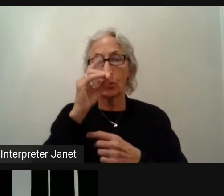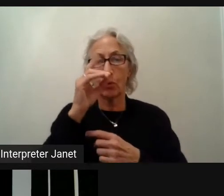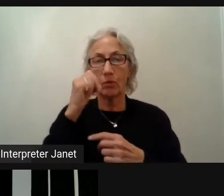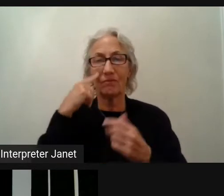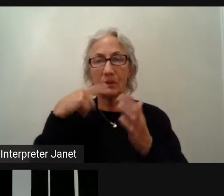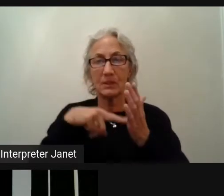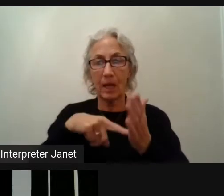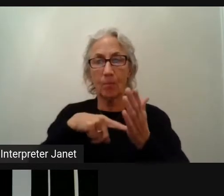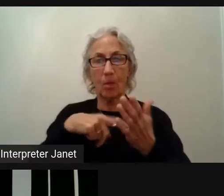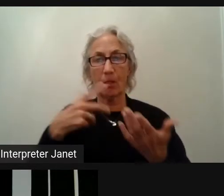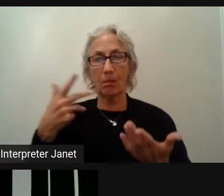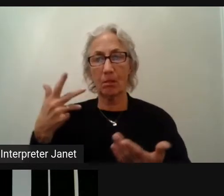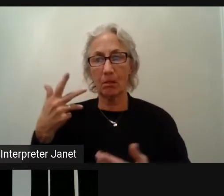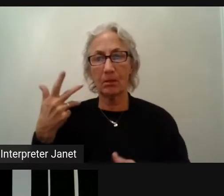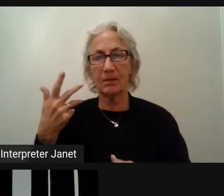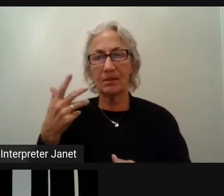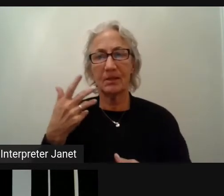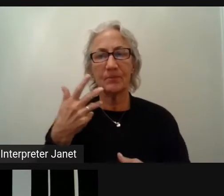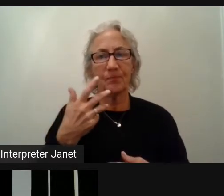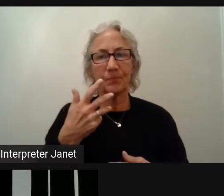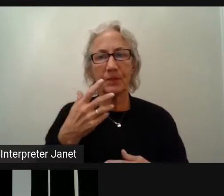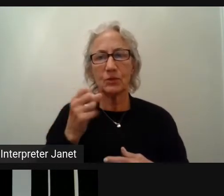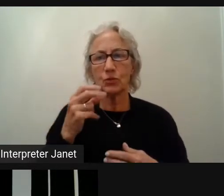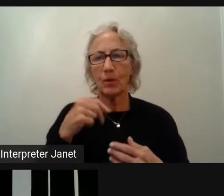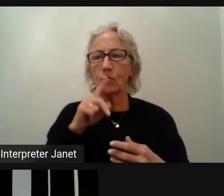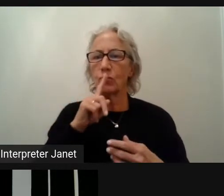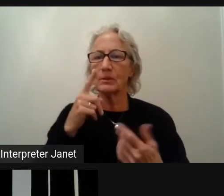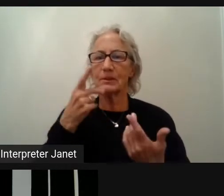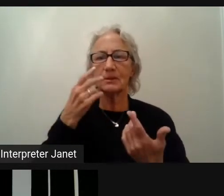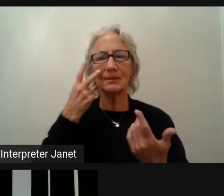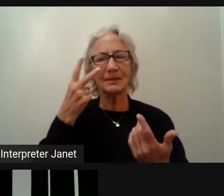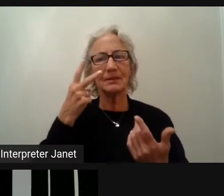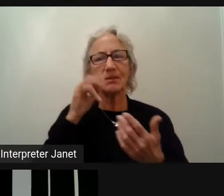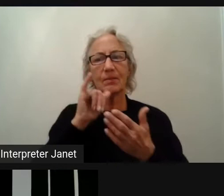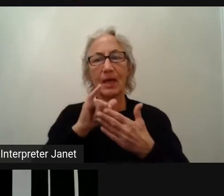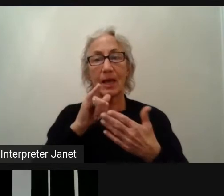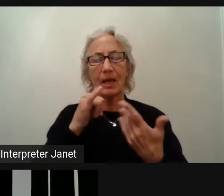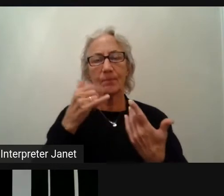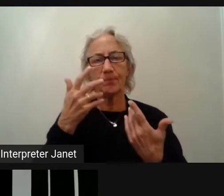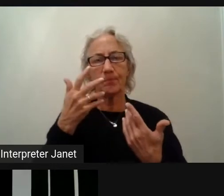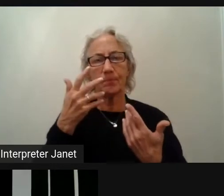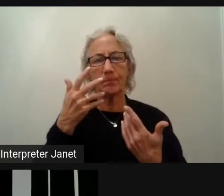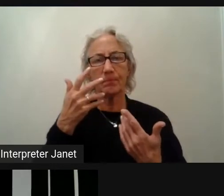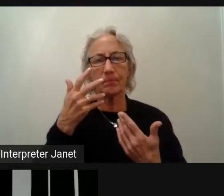Yes, I really see that apart from just checking